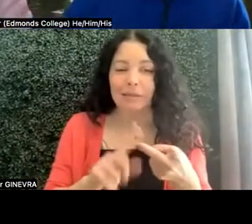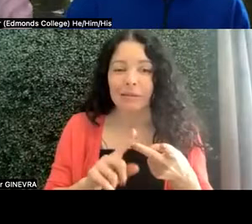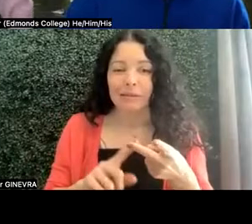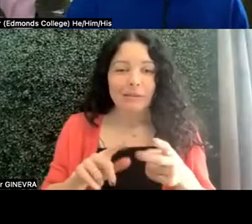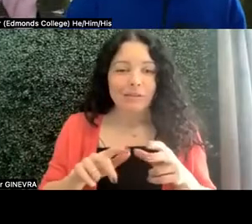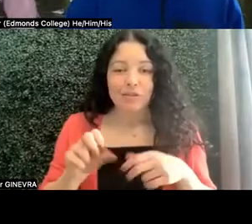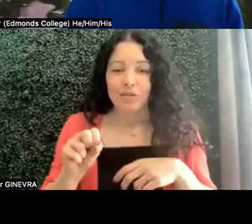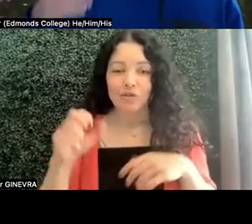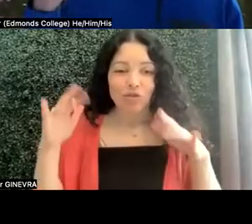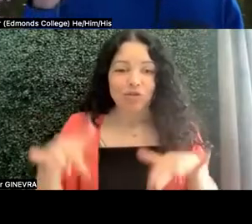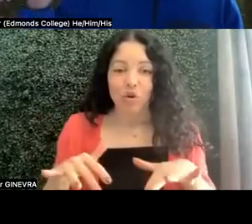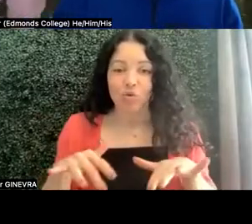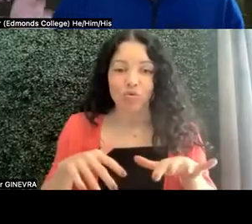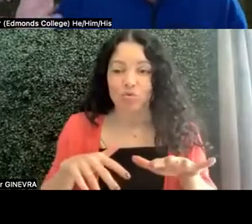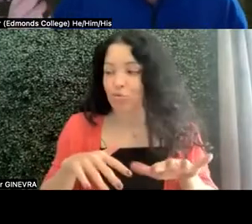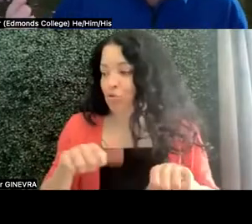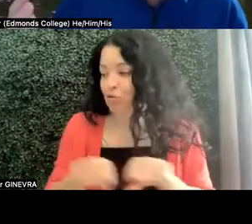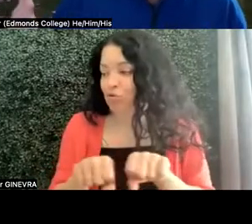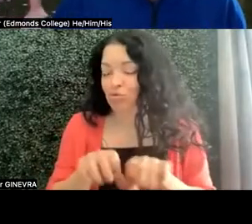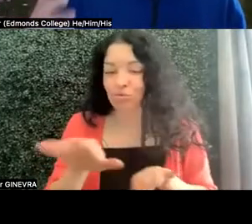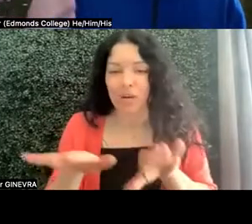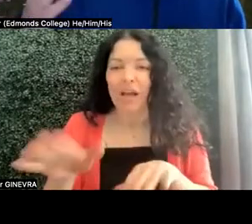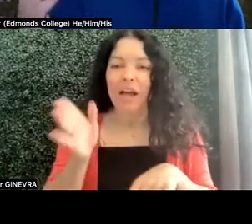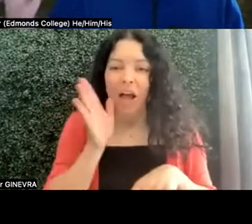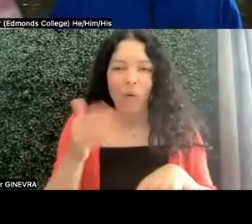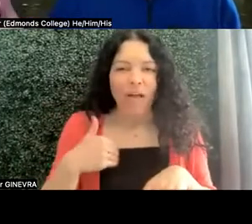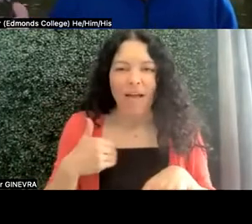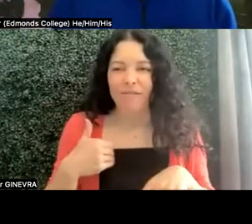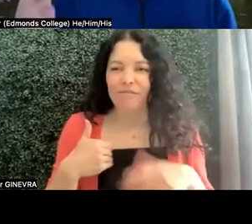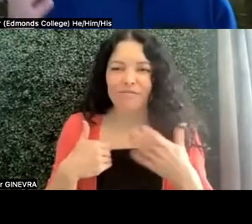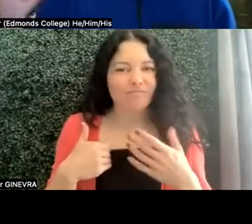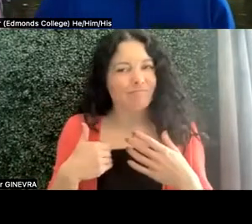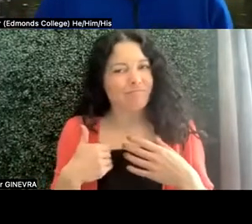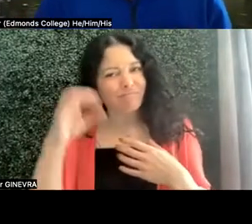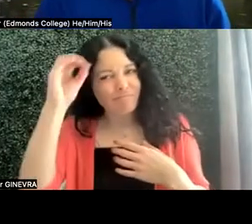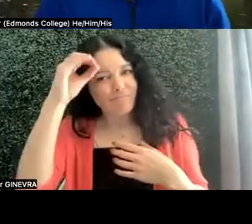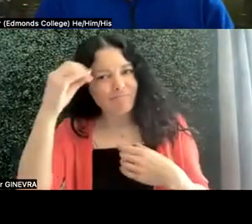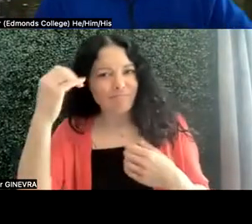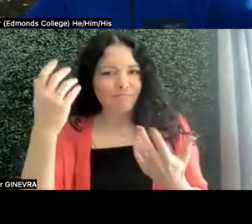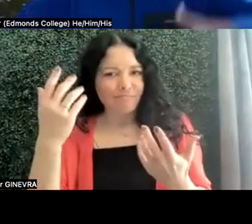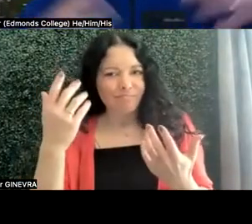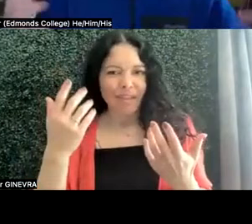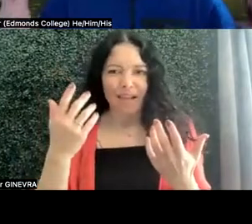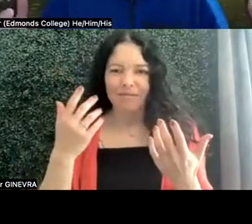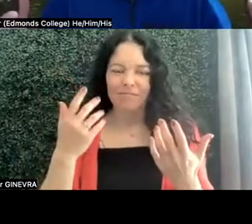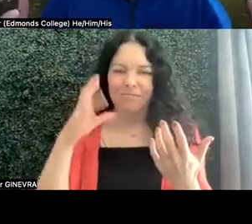I'm going to have some implicit biases about how they might live, or what they might enjoy. Right, we all have them.